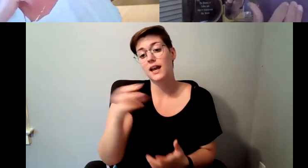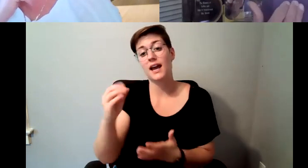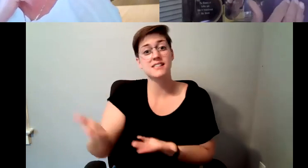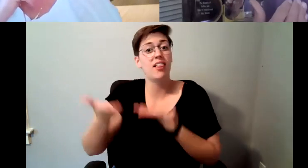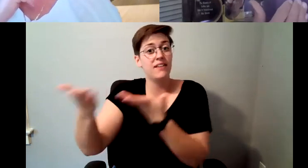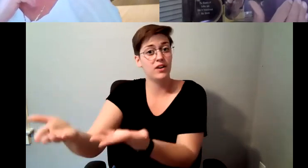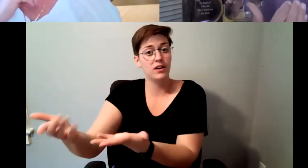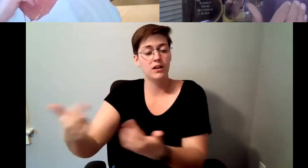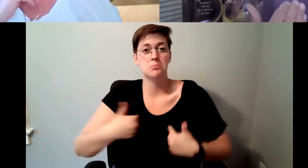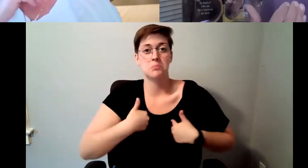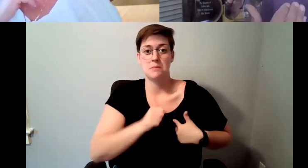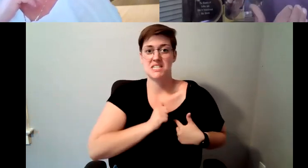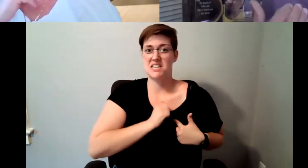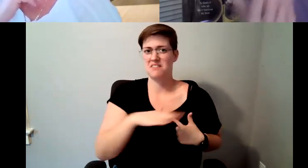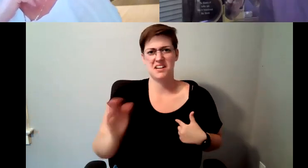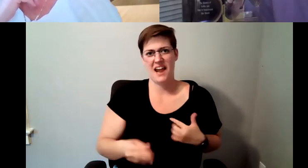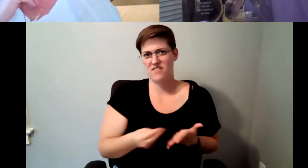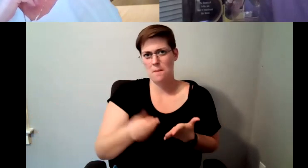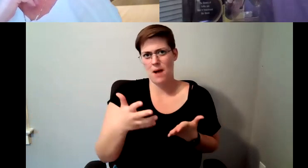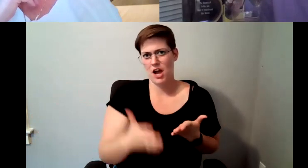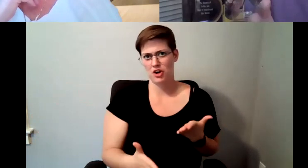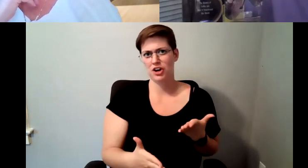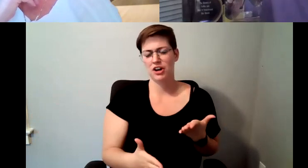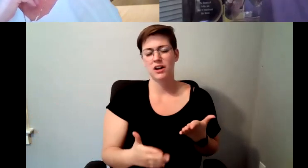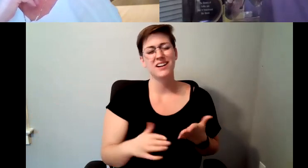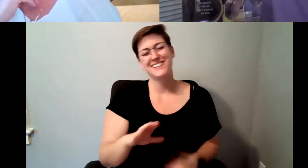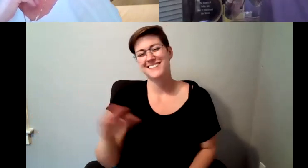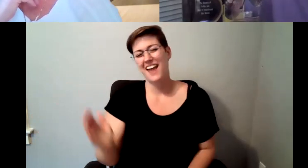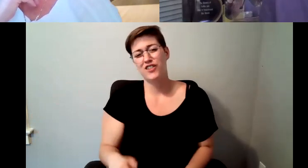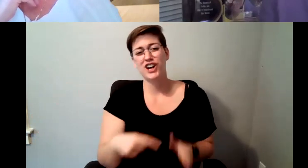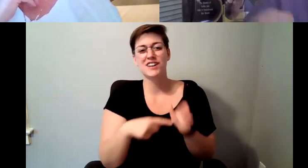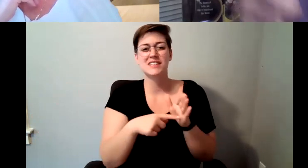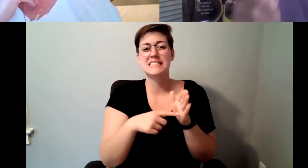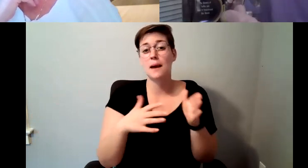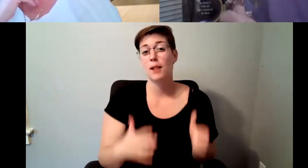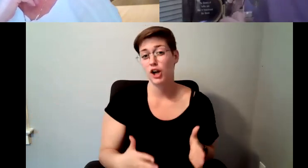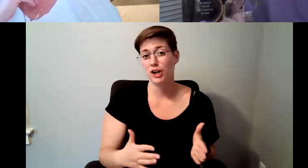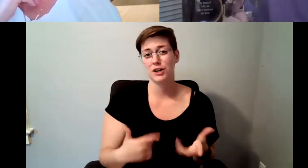I was never a sampler officially in my role to select coffees.